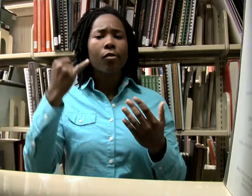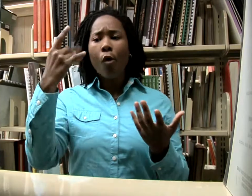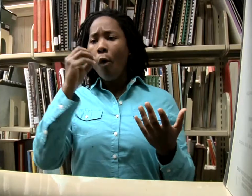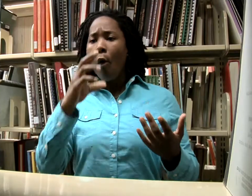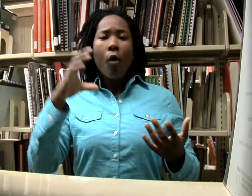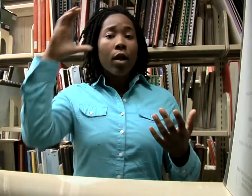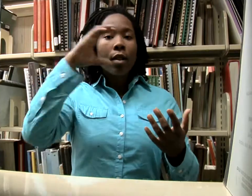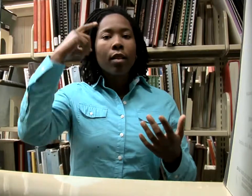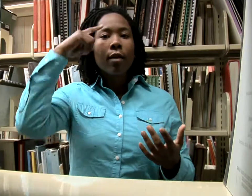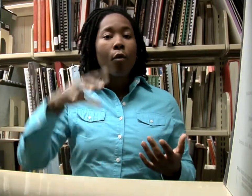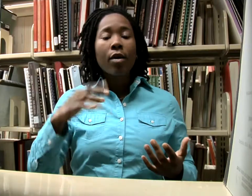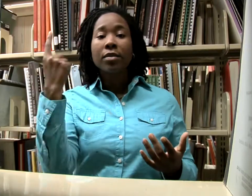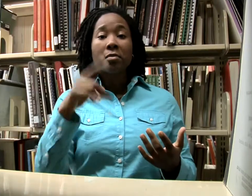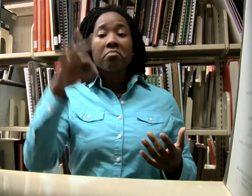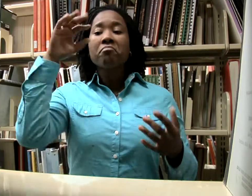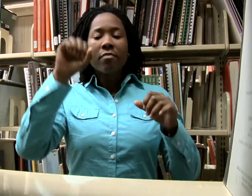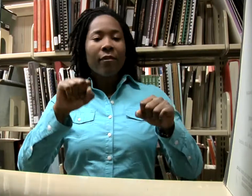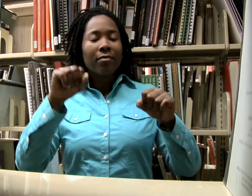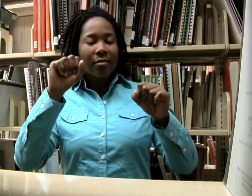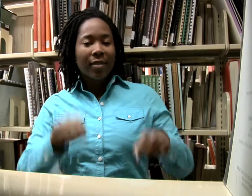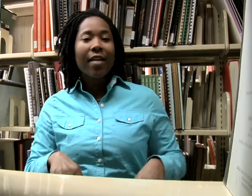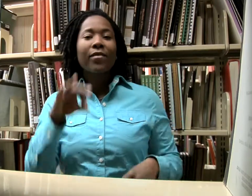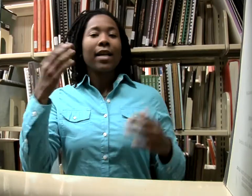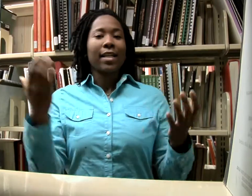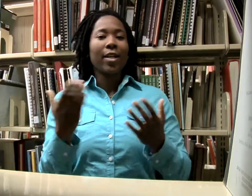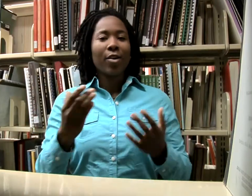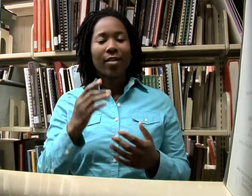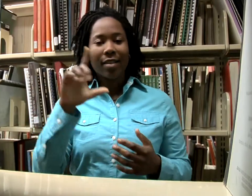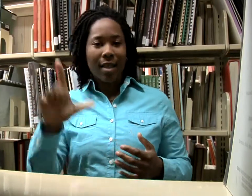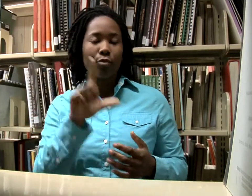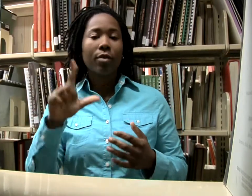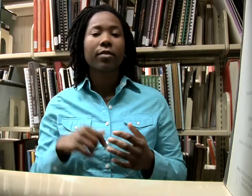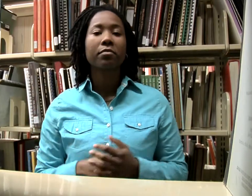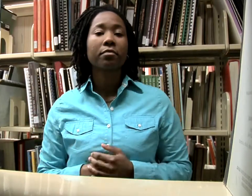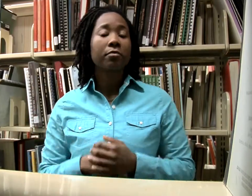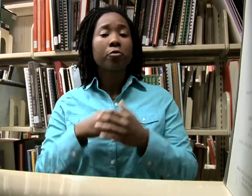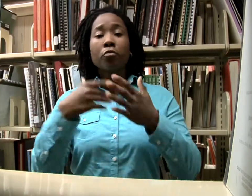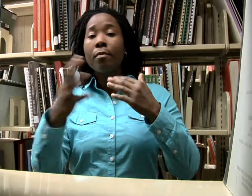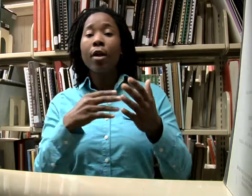or a research project, or simply finding out about something - you can find it here in the Library.